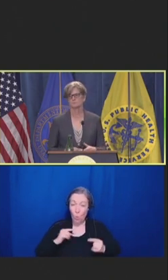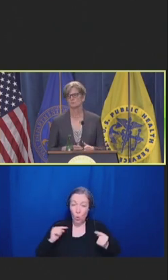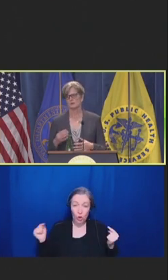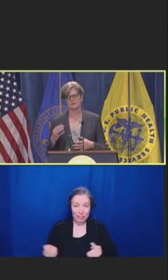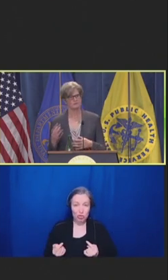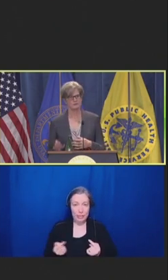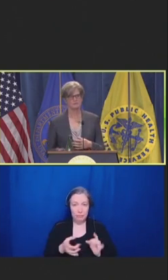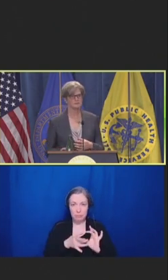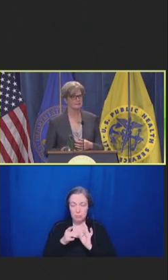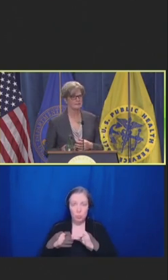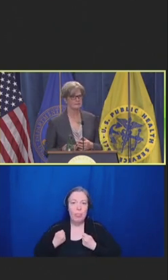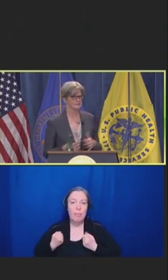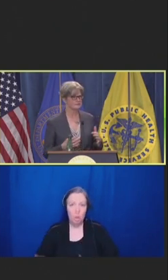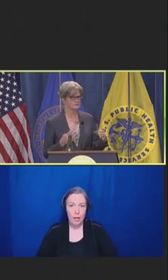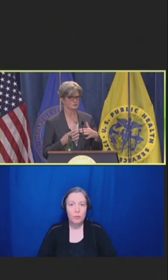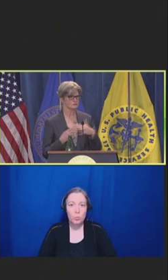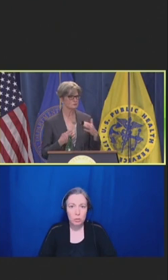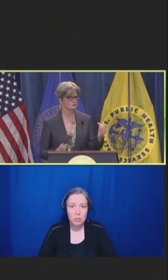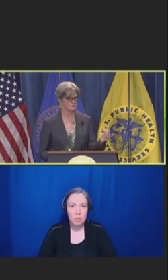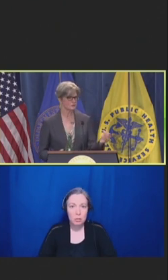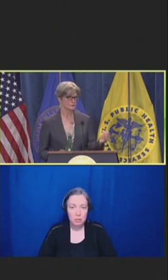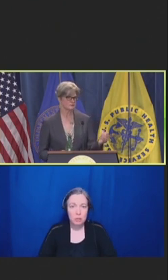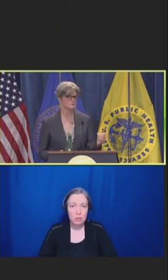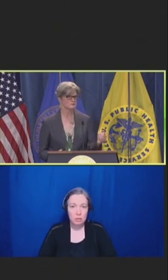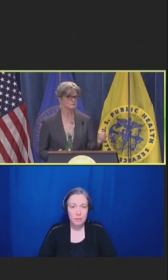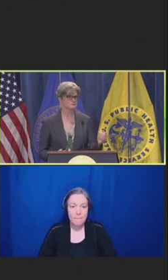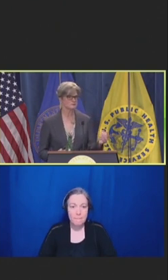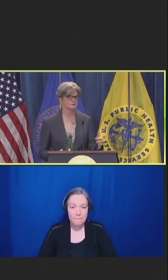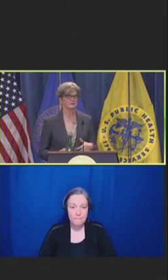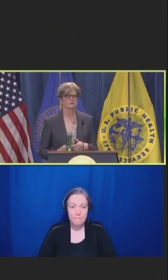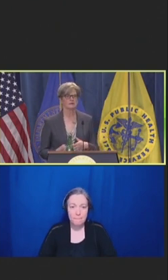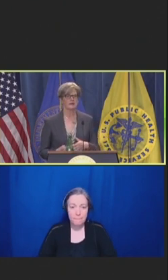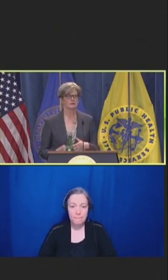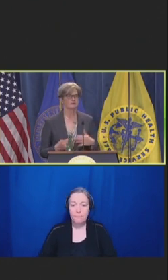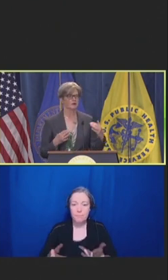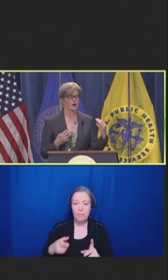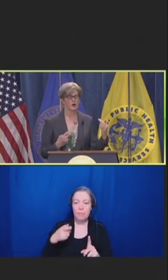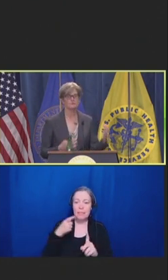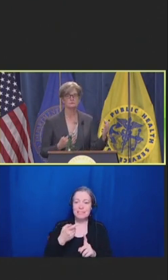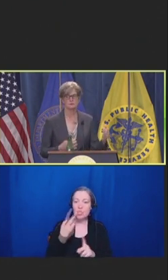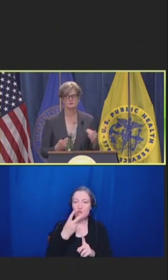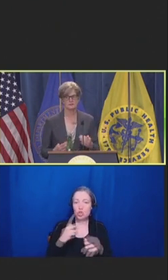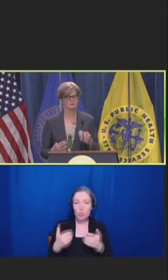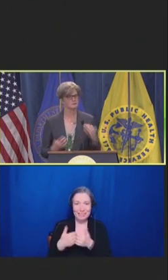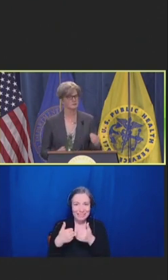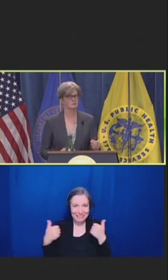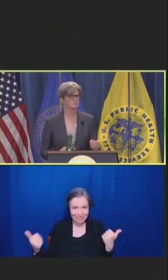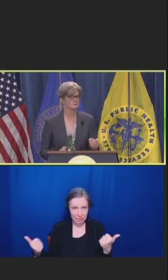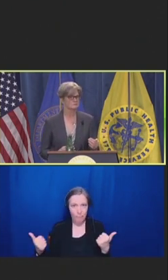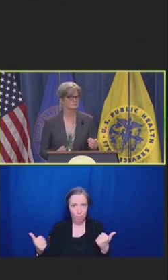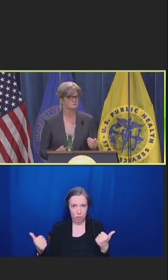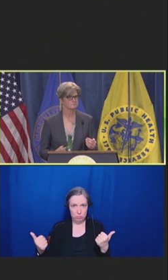We're getting very clear data that these are two separate entities that often run together, but not always.